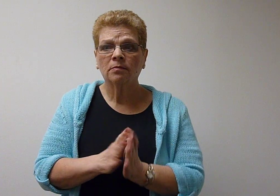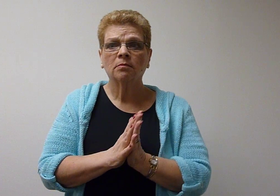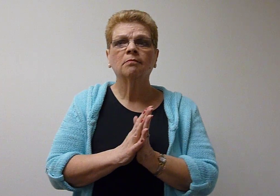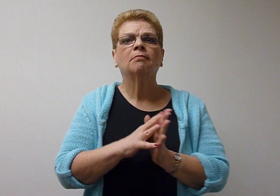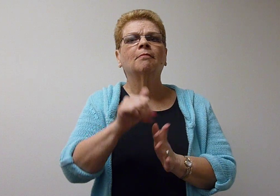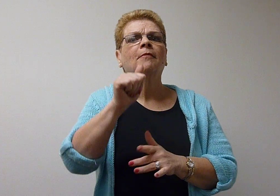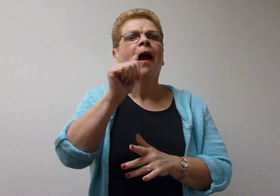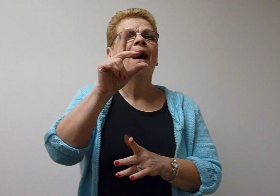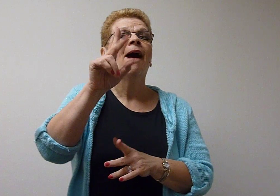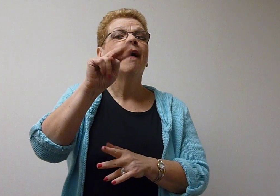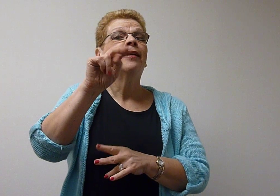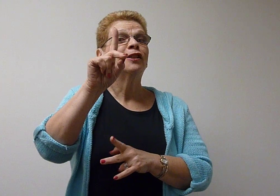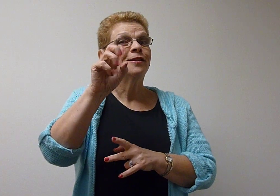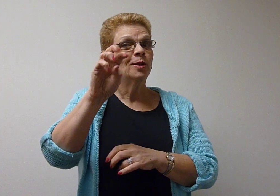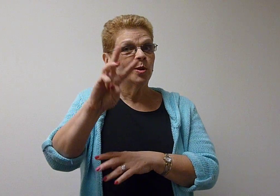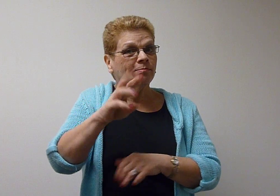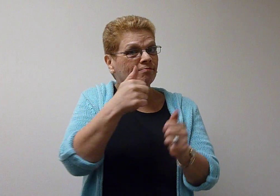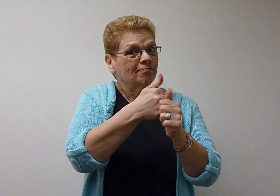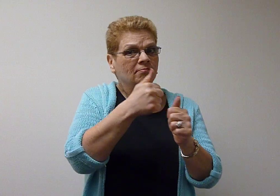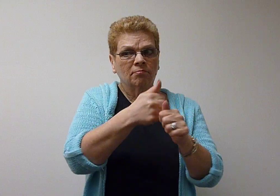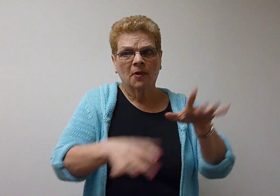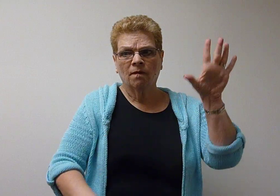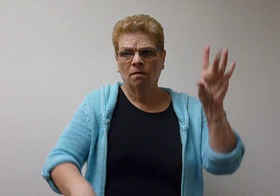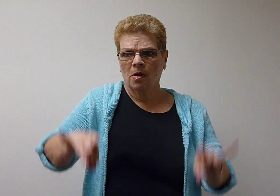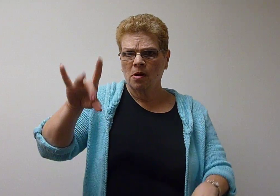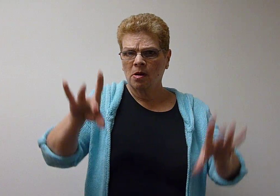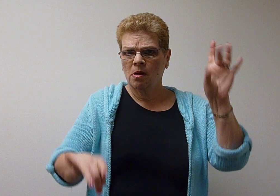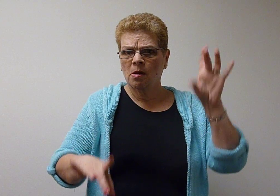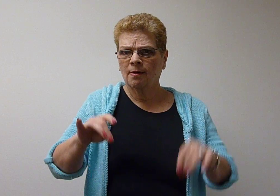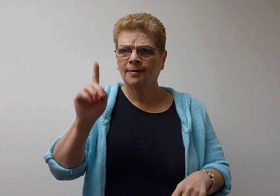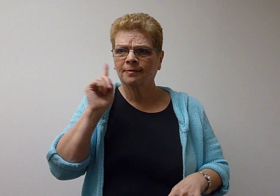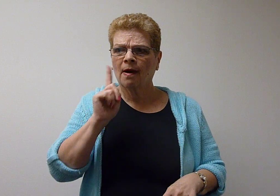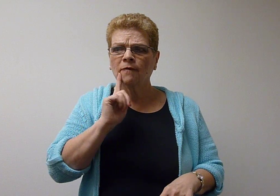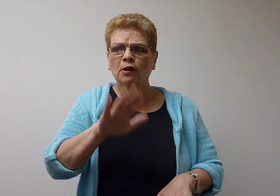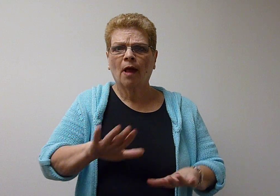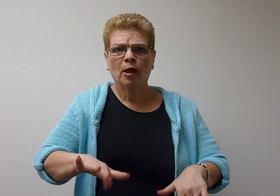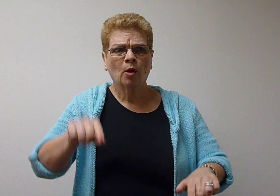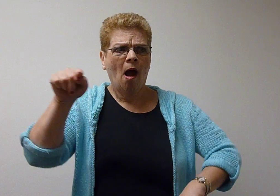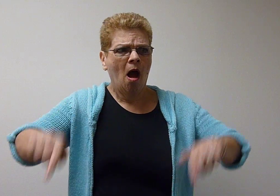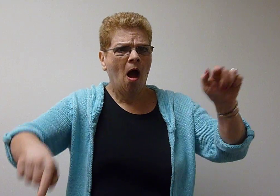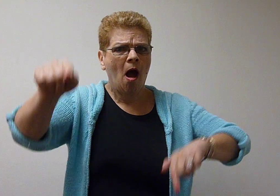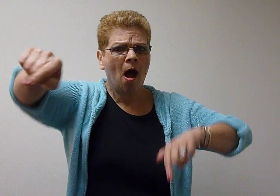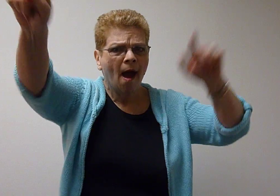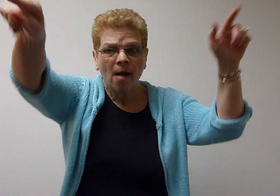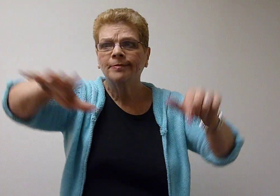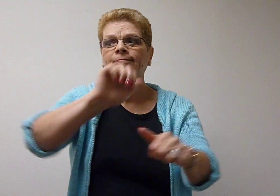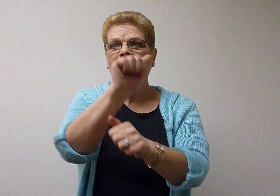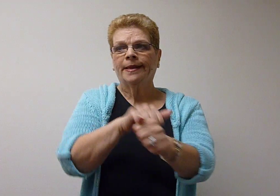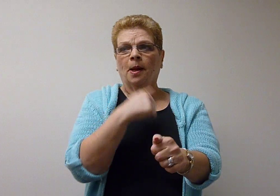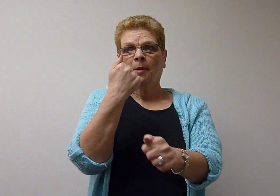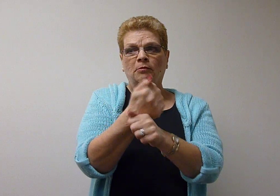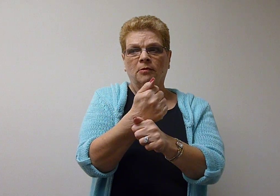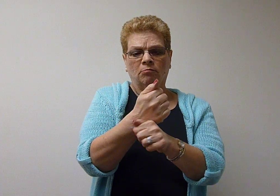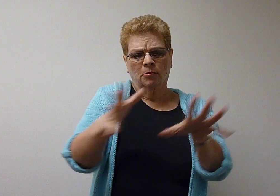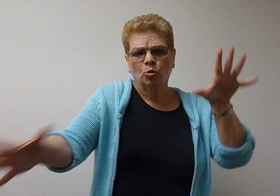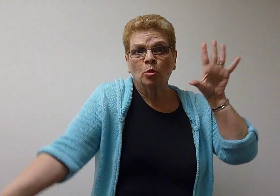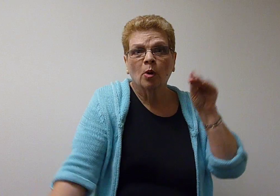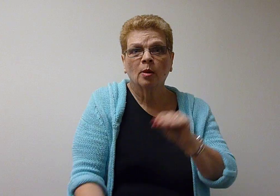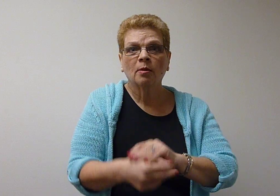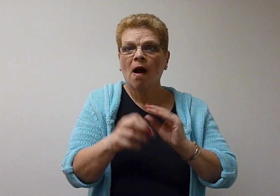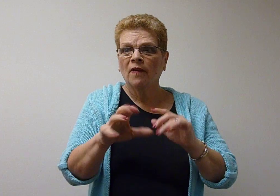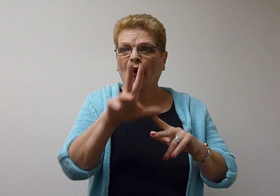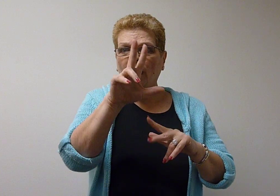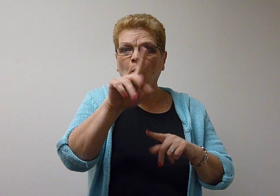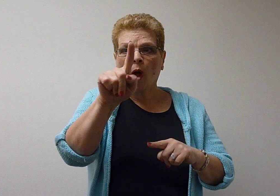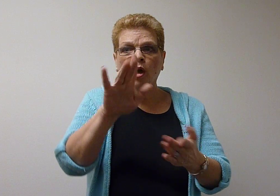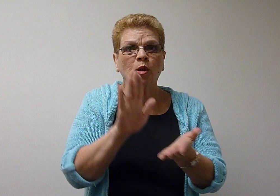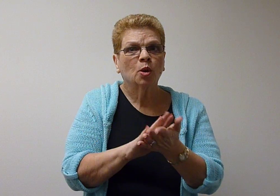Andrew found deaf children and established a total of 31 schools